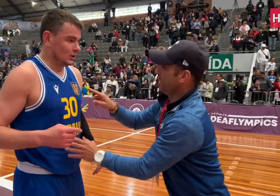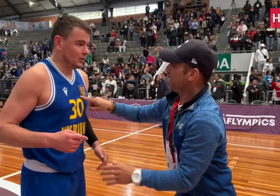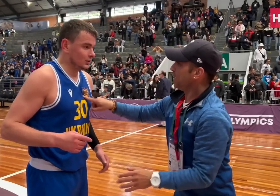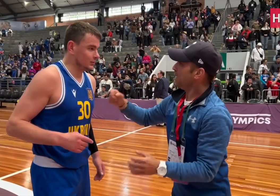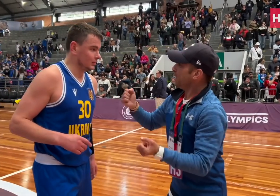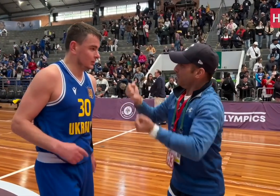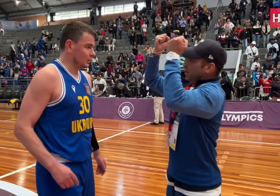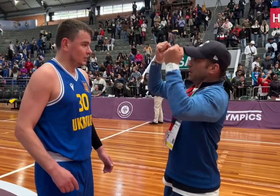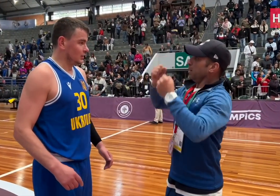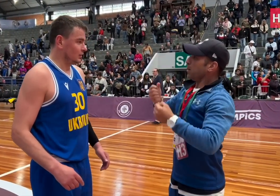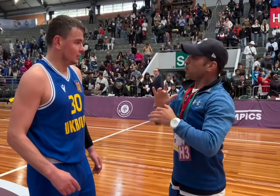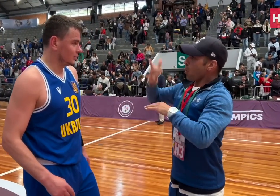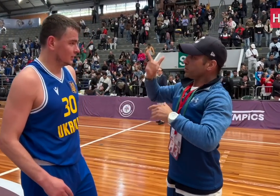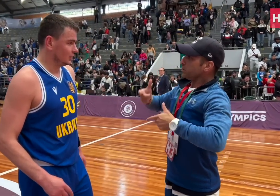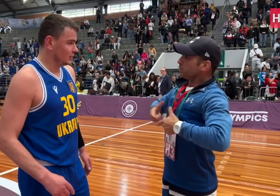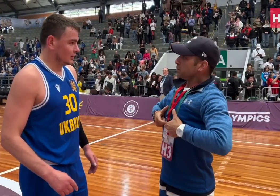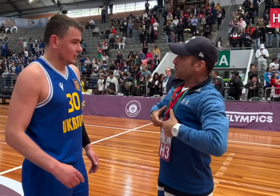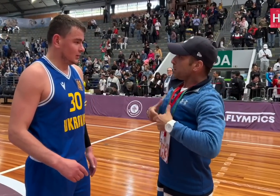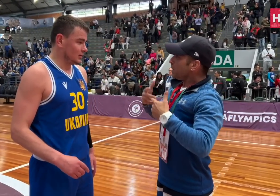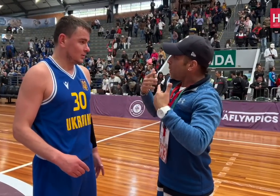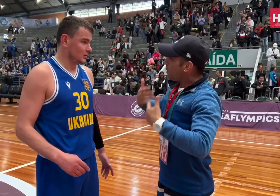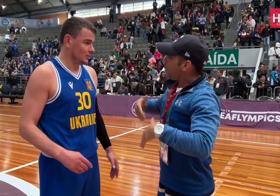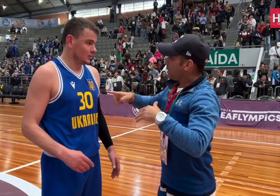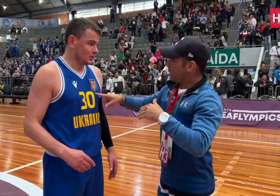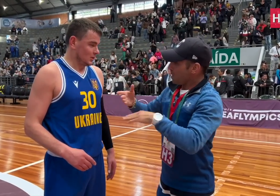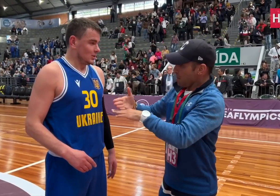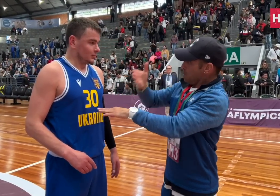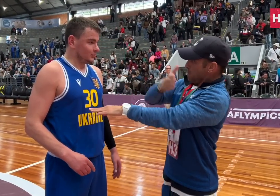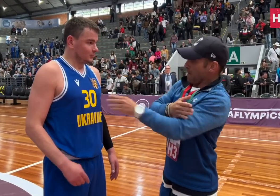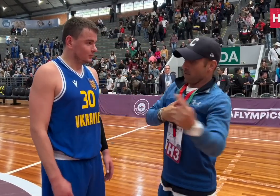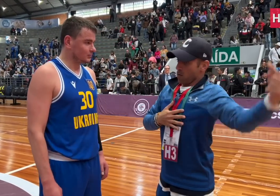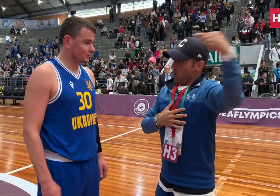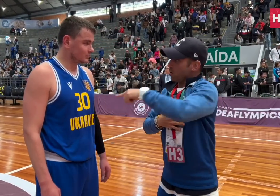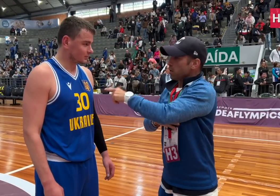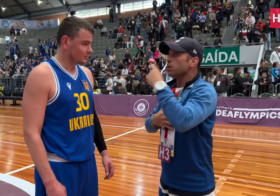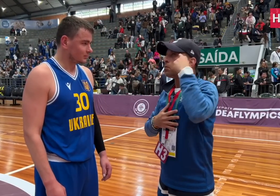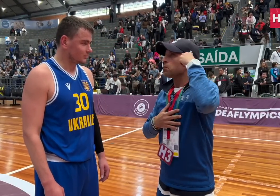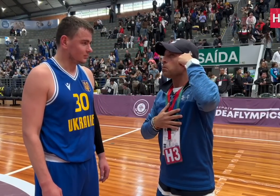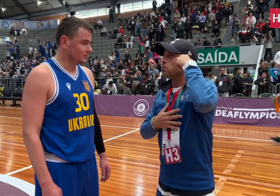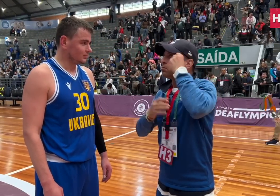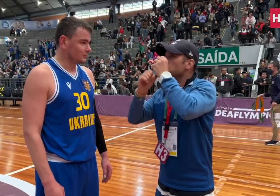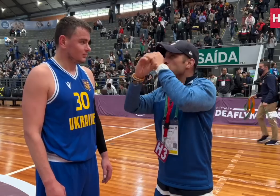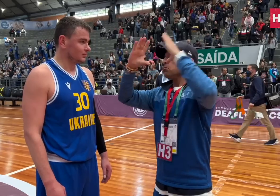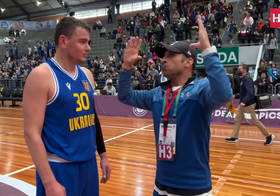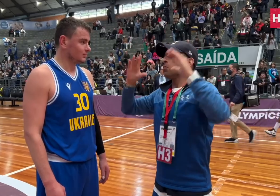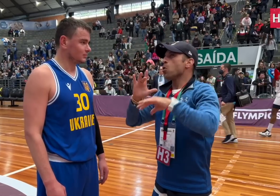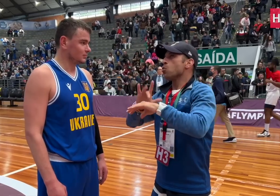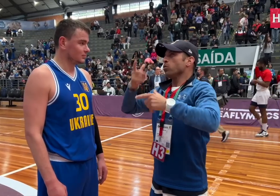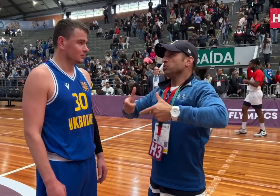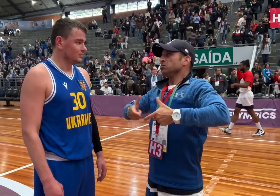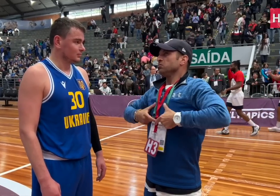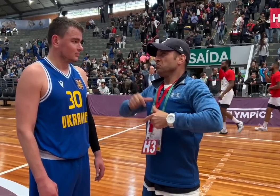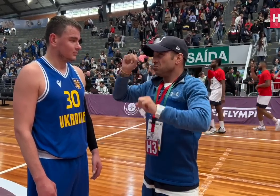Congratulations on your Gold medal victory! Before coming here, did you ever envision winning a gold medal?